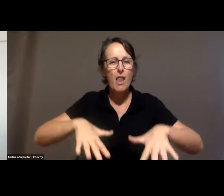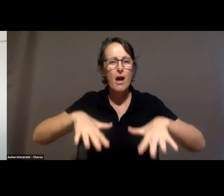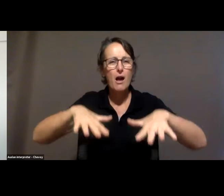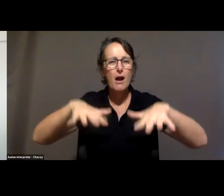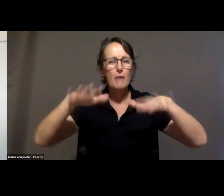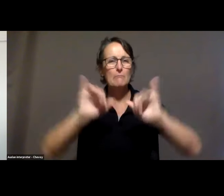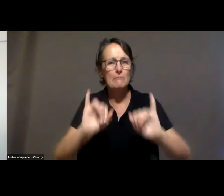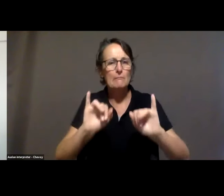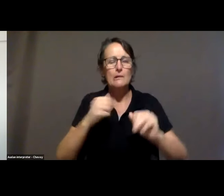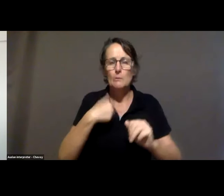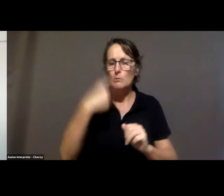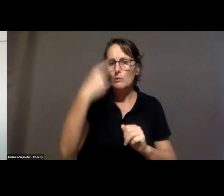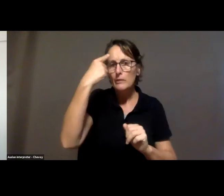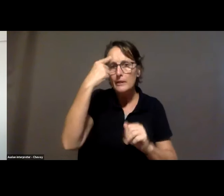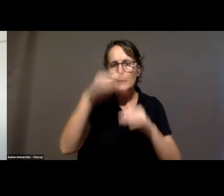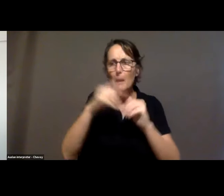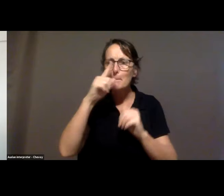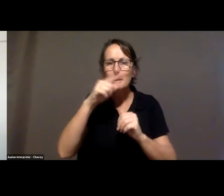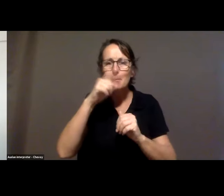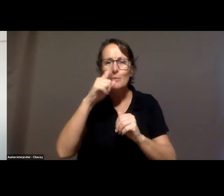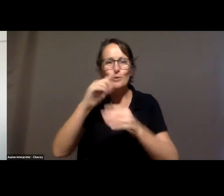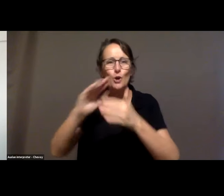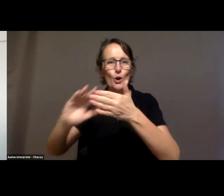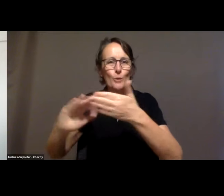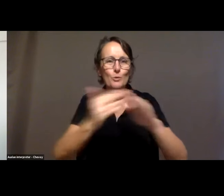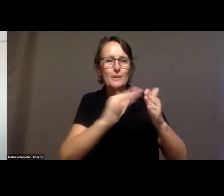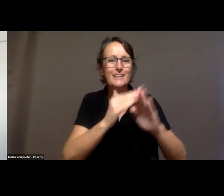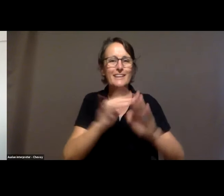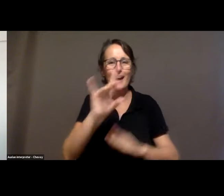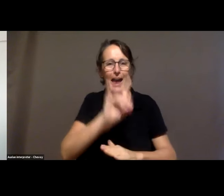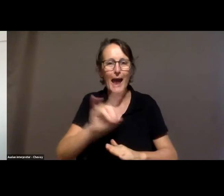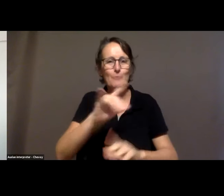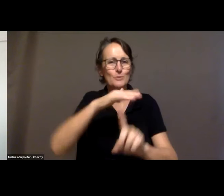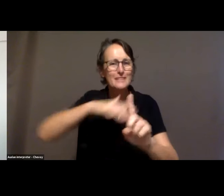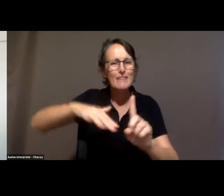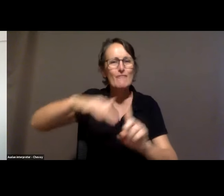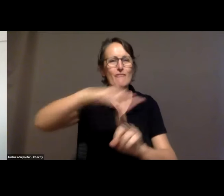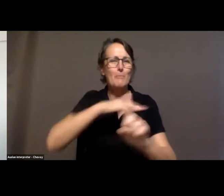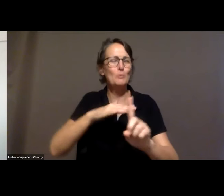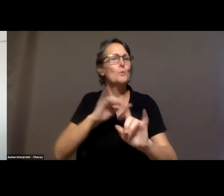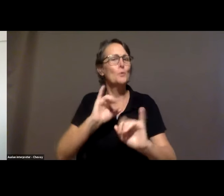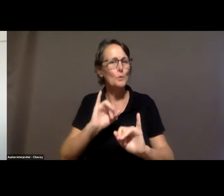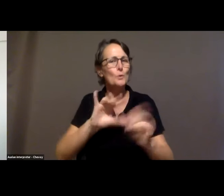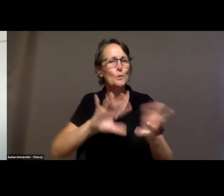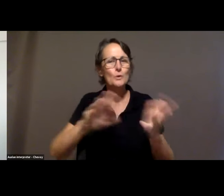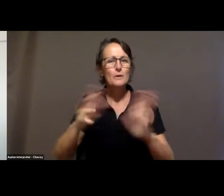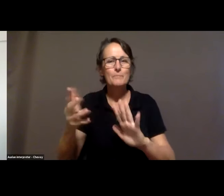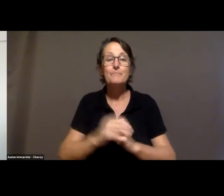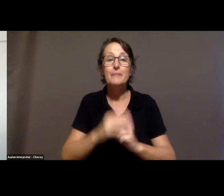our colleagues, friends, and all communities, animals that have been affected. At the end of this show